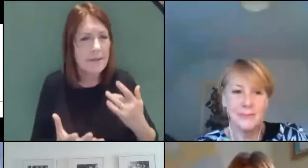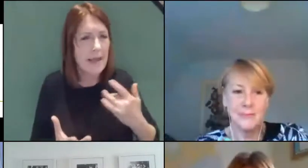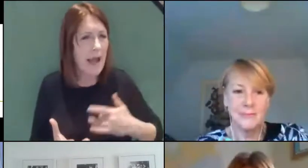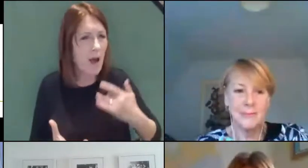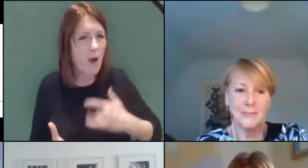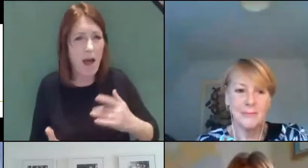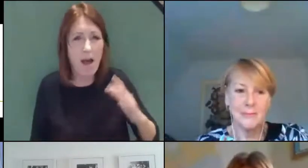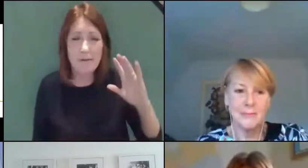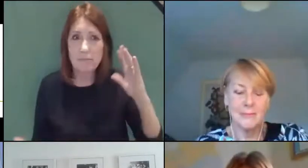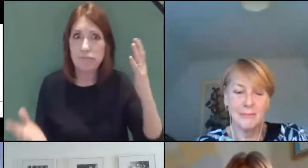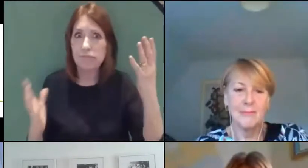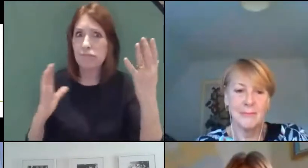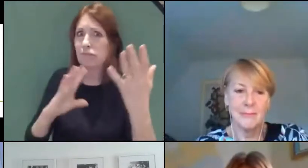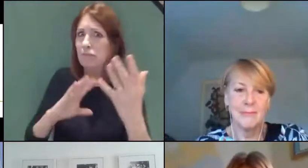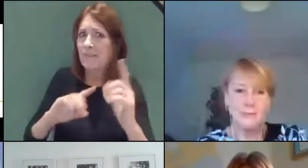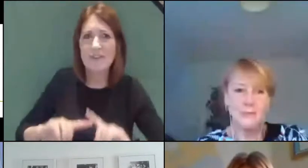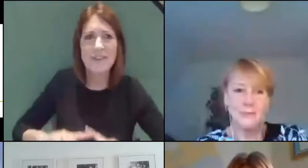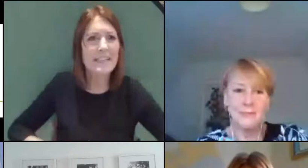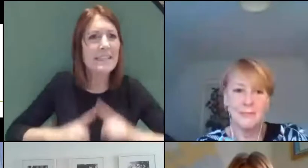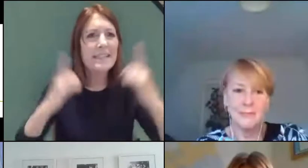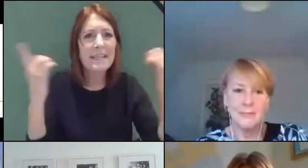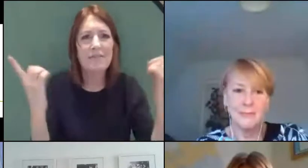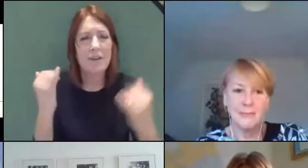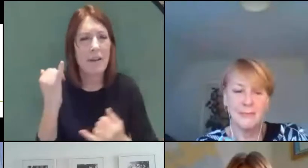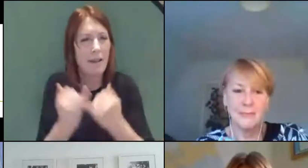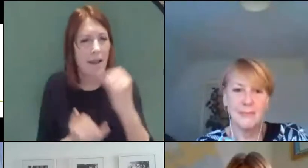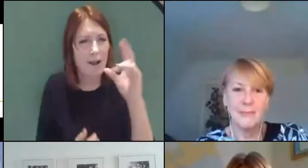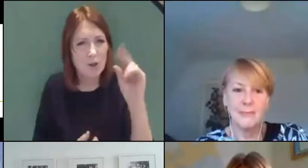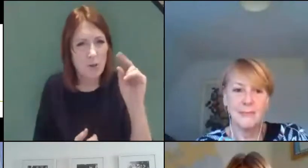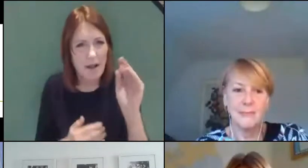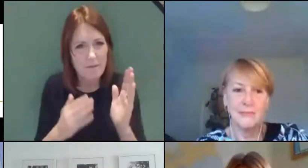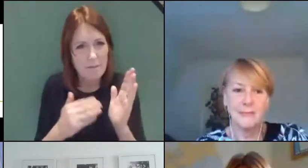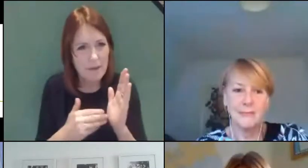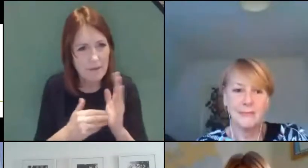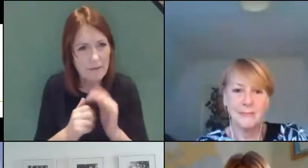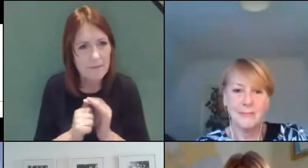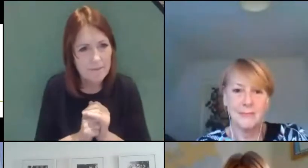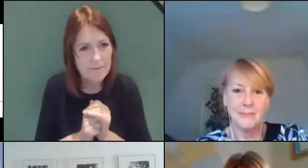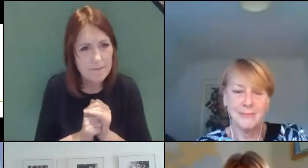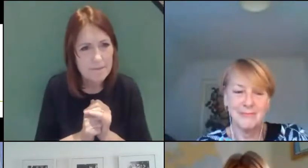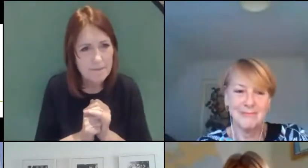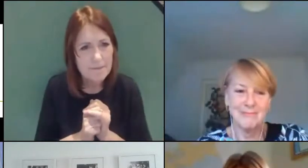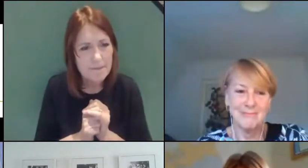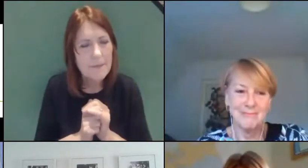very different in the last 12 months or more than that. But it is the opportunity for